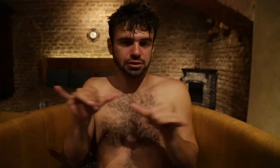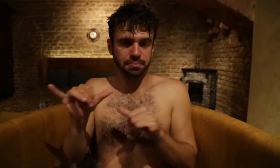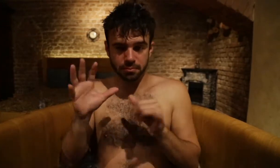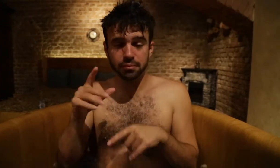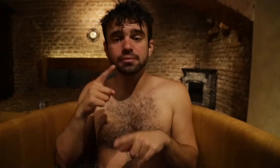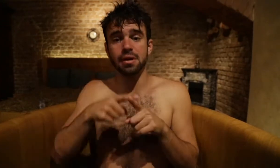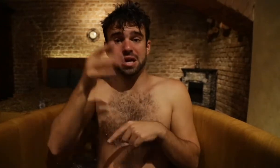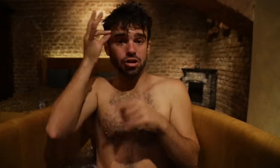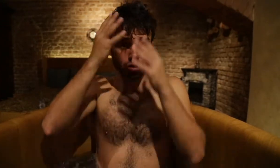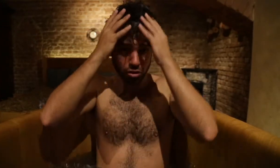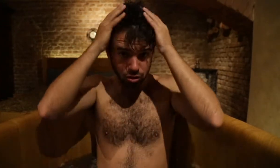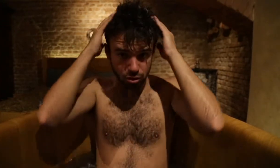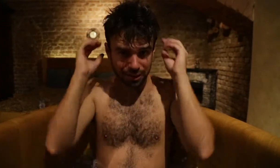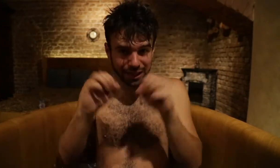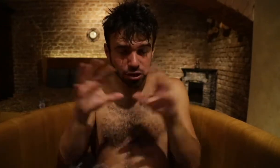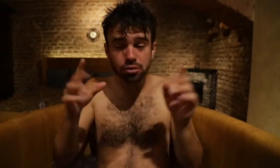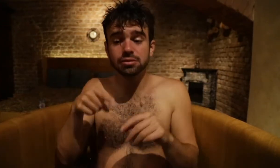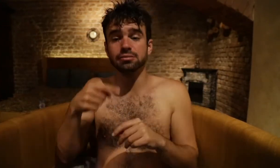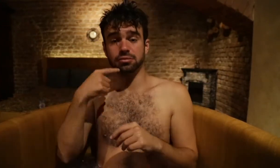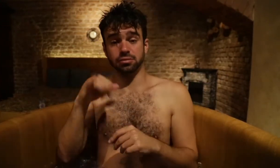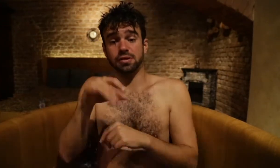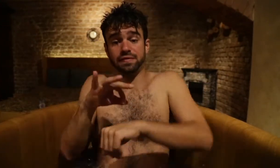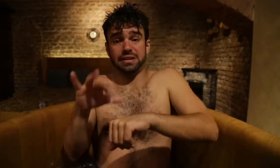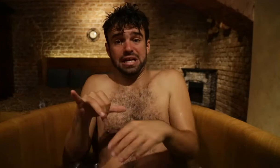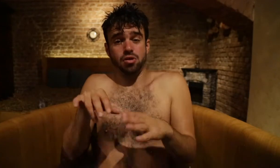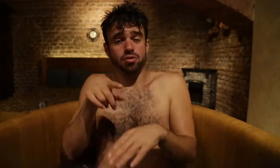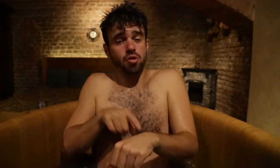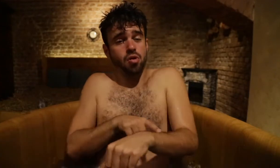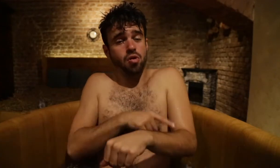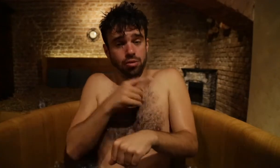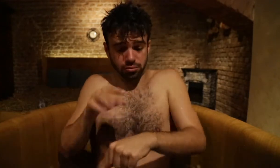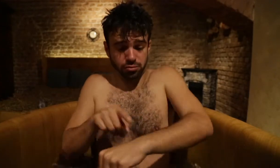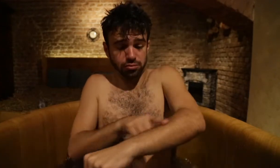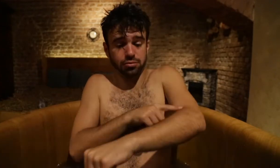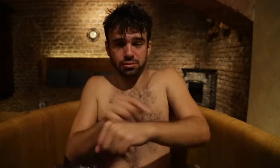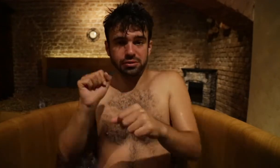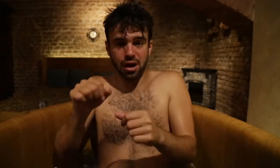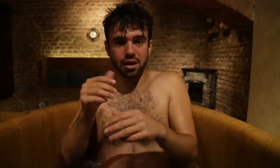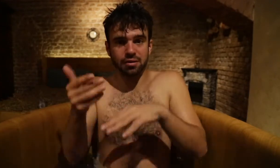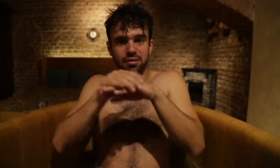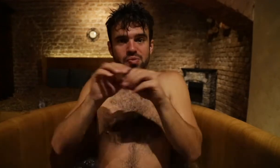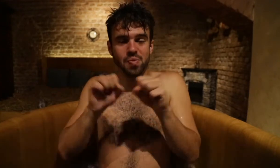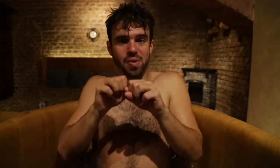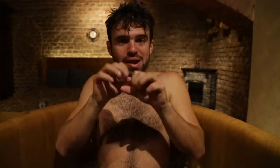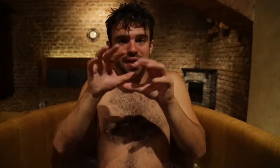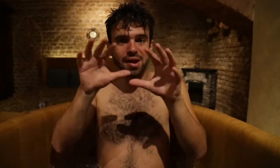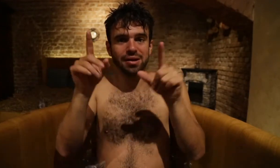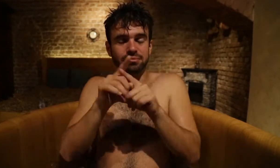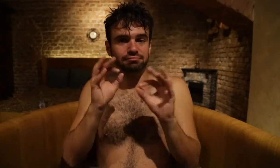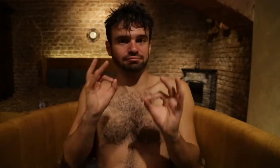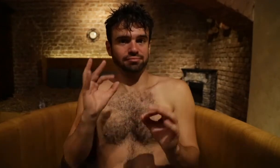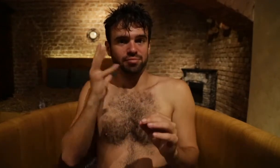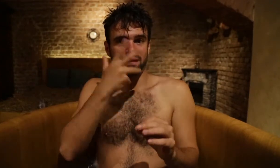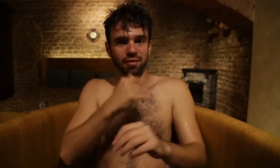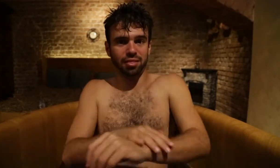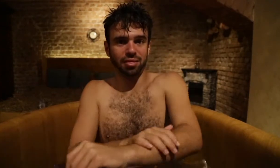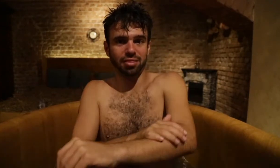It also makes your hair brighter. It applies to your skin. The longer you stay in the wine spa, the brighter your skin becomes.